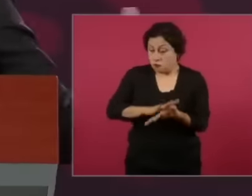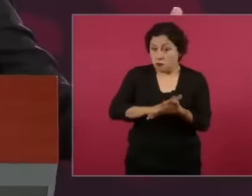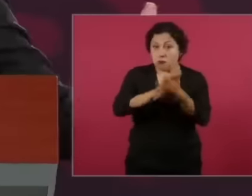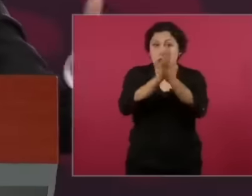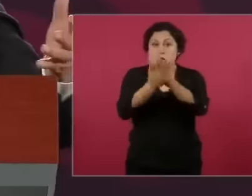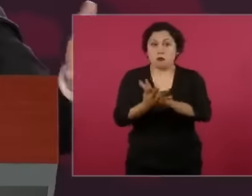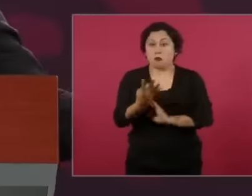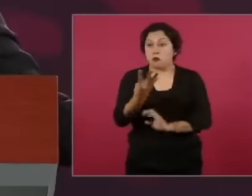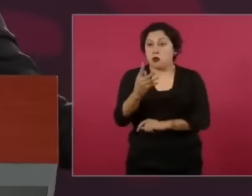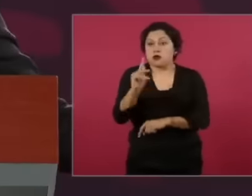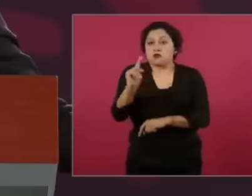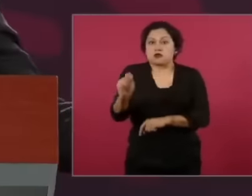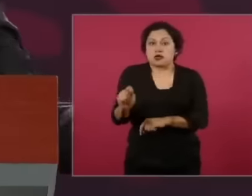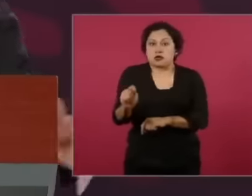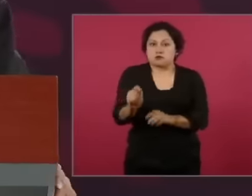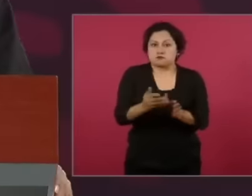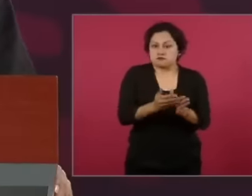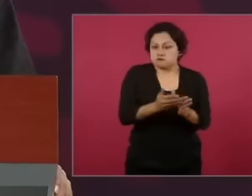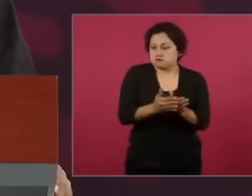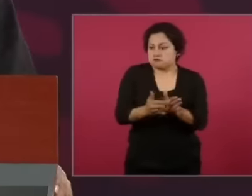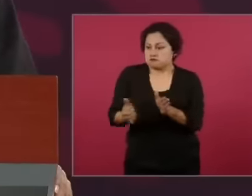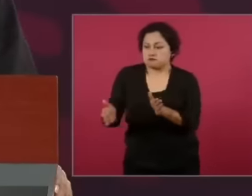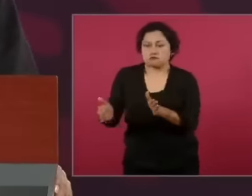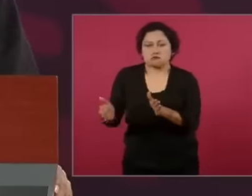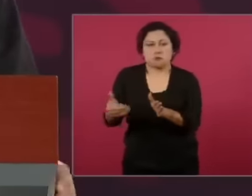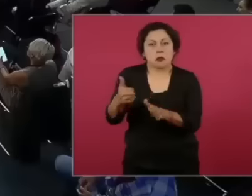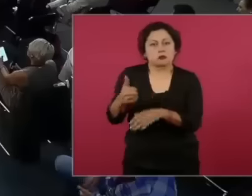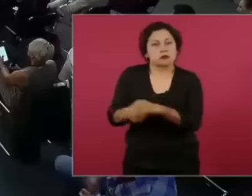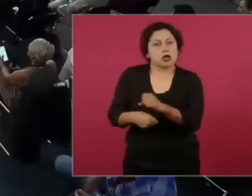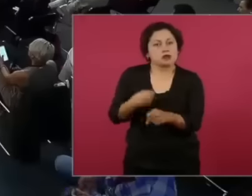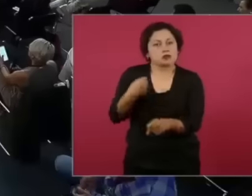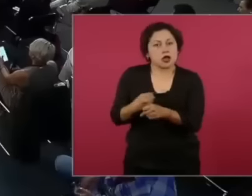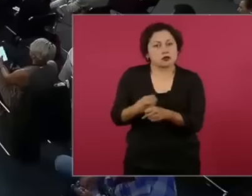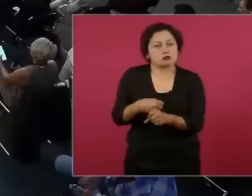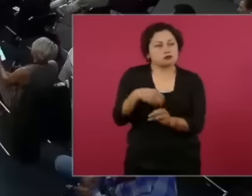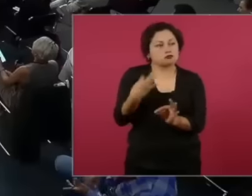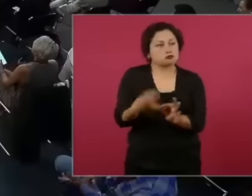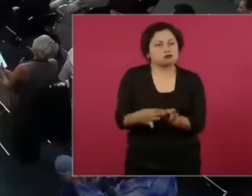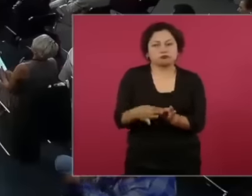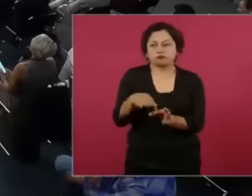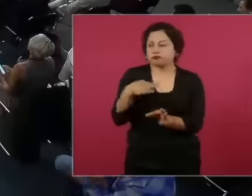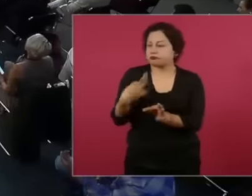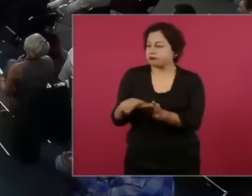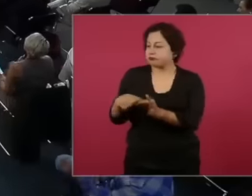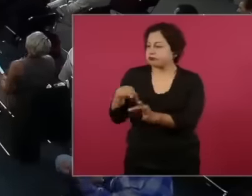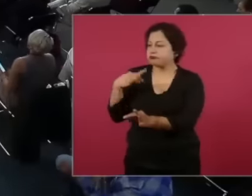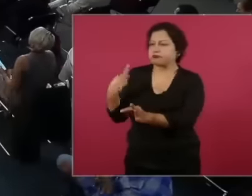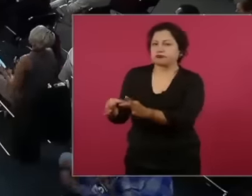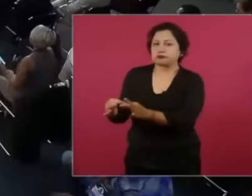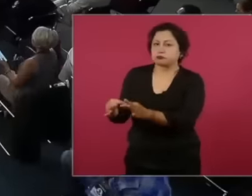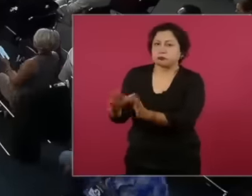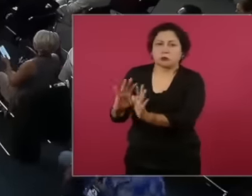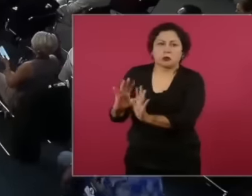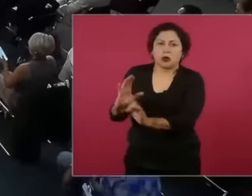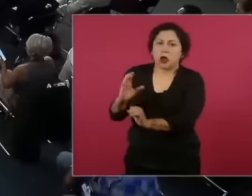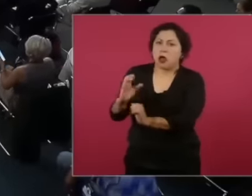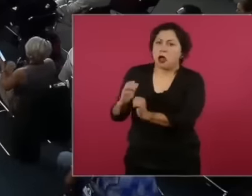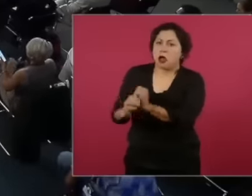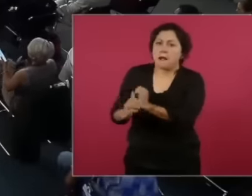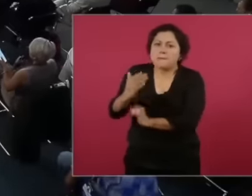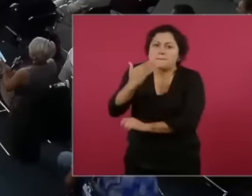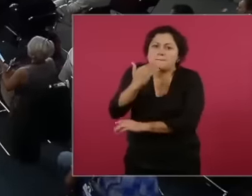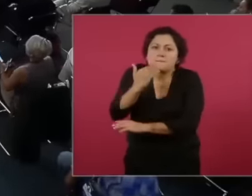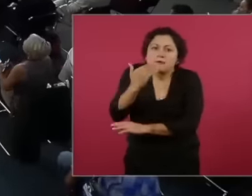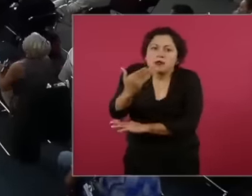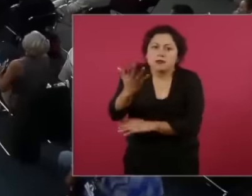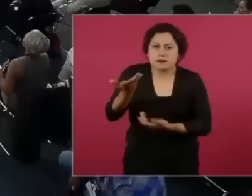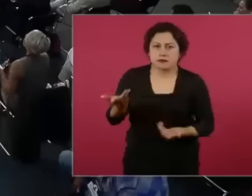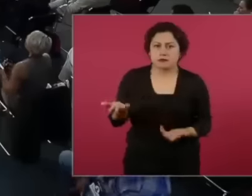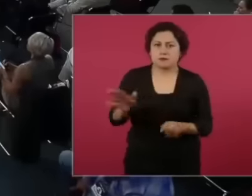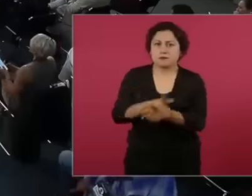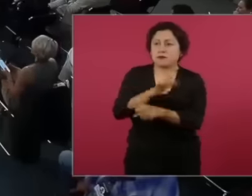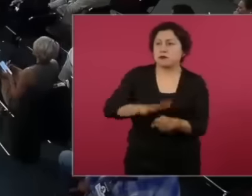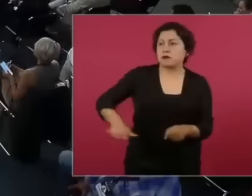that we are finishing very well This is why the people are happy but